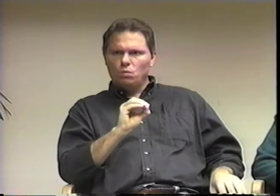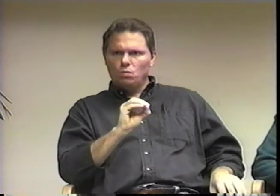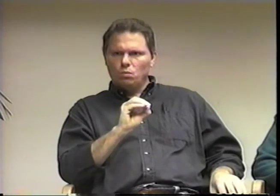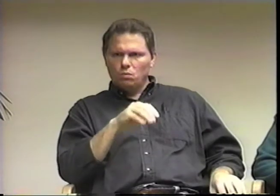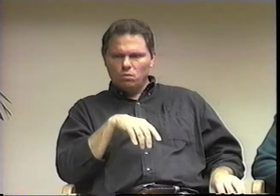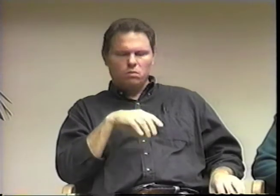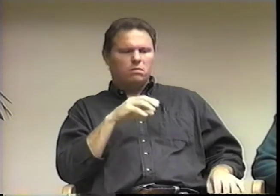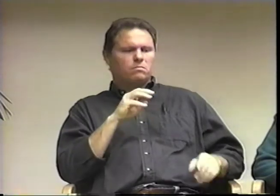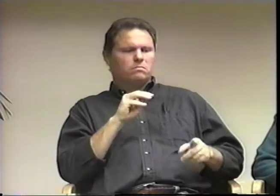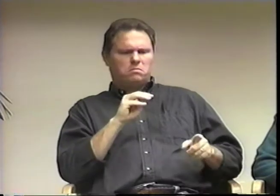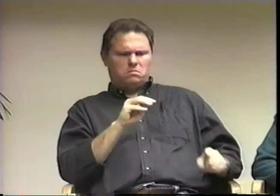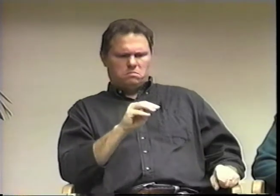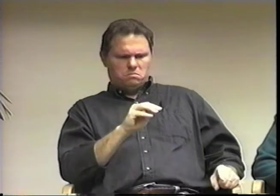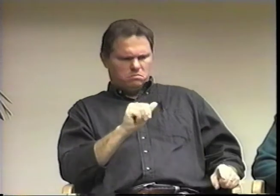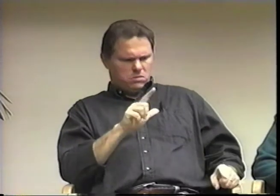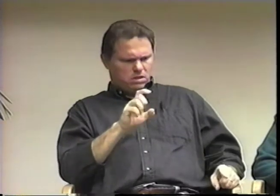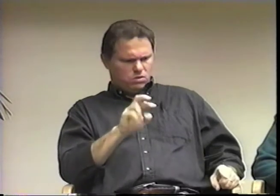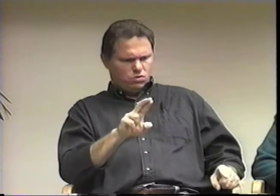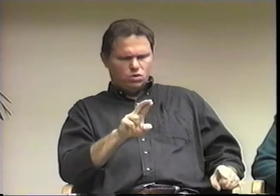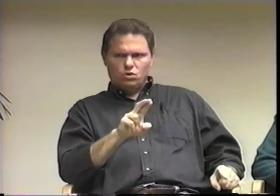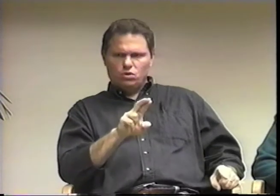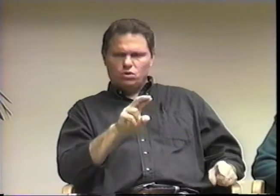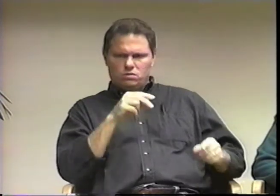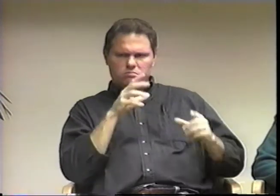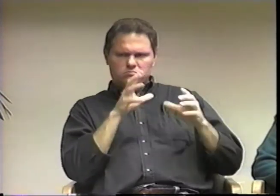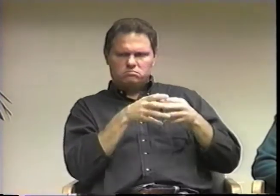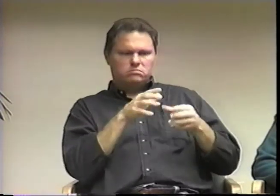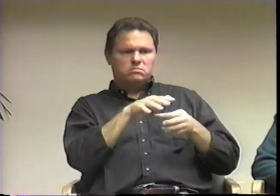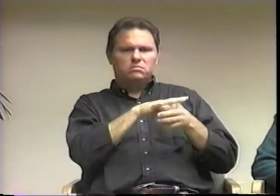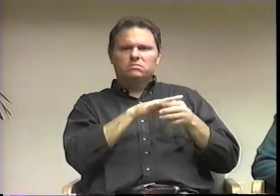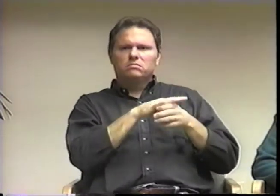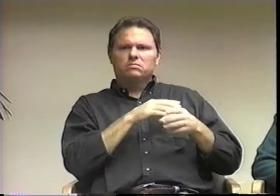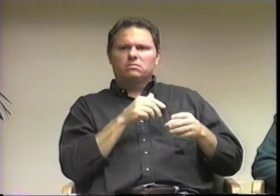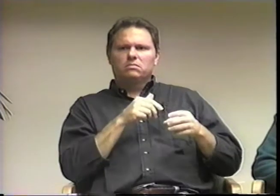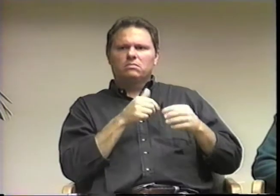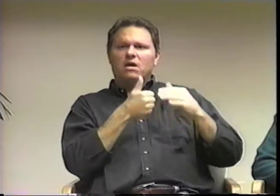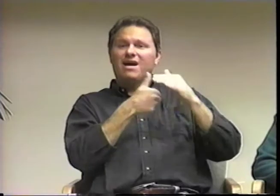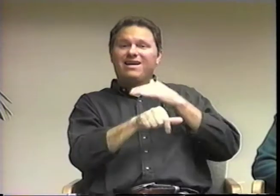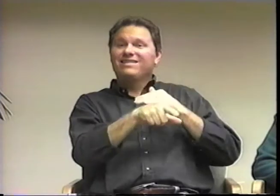We were part of what was called the Metro Miller group.